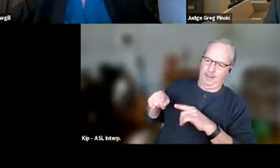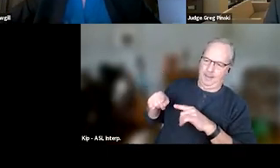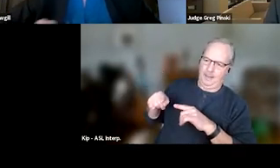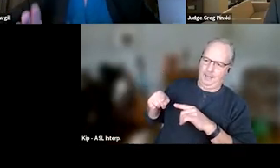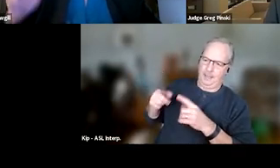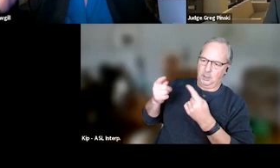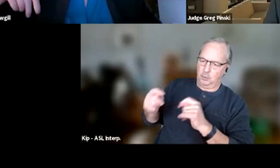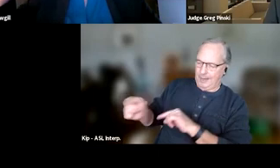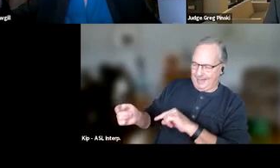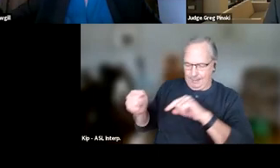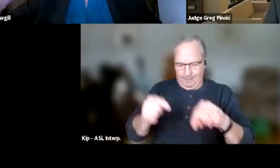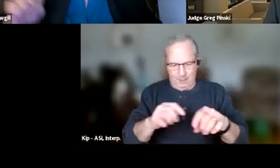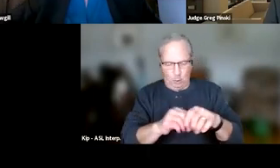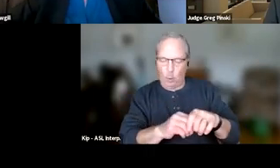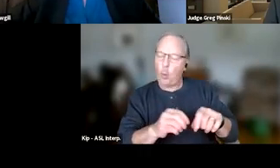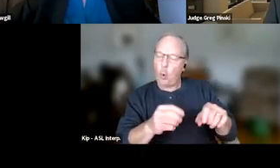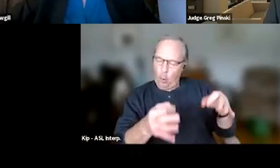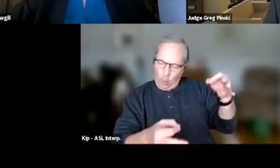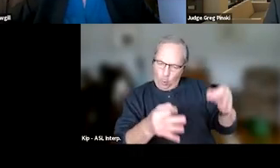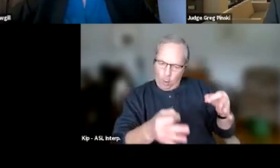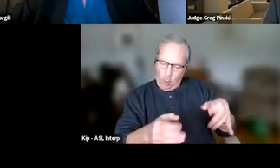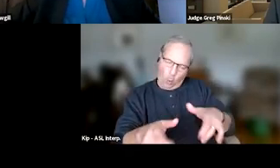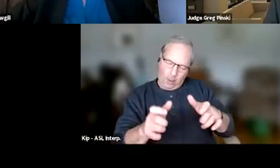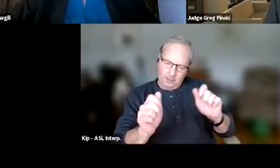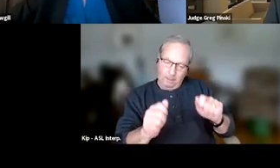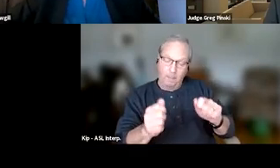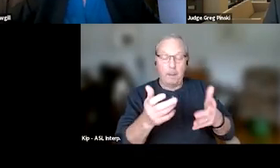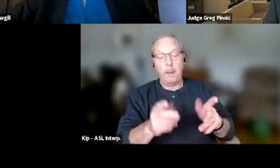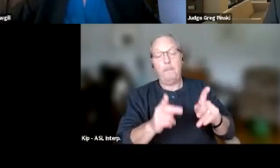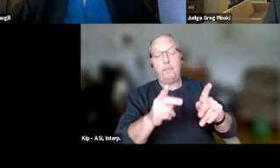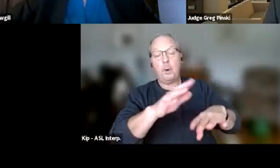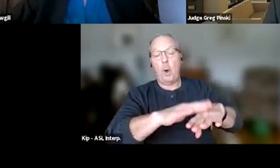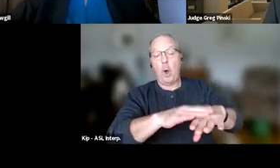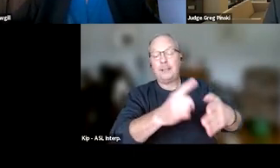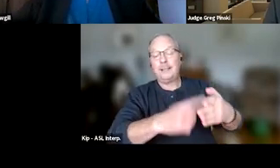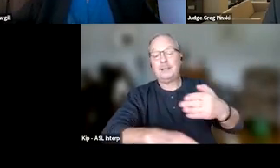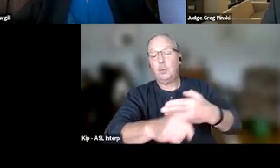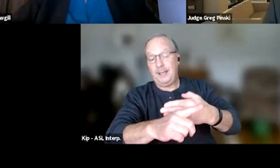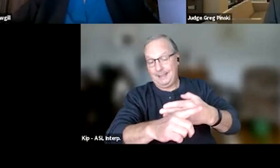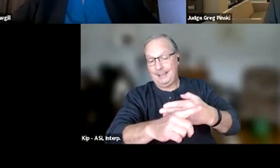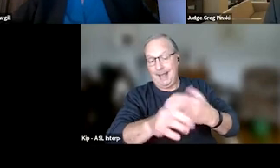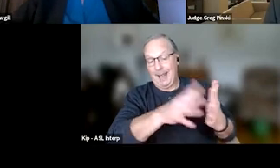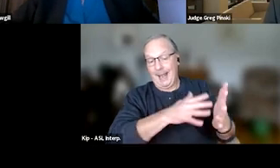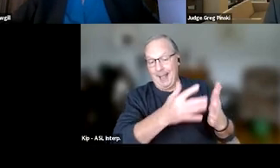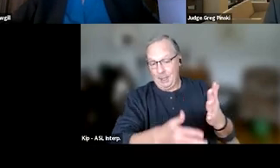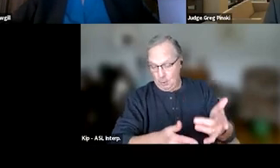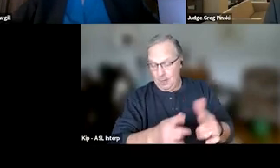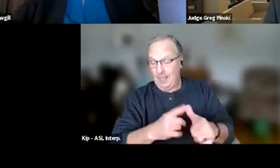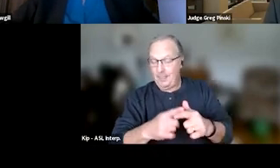as quickly as possible. Maybe put 'em on the next week's calendar so that they can be seen. And now I'm gonna go ahead and turn it over to Judge Pinski